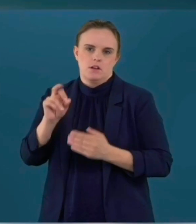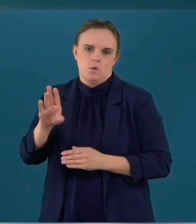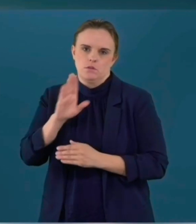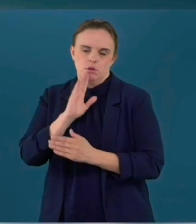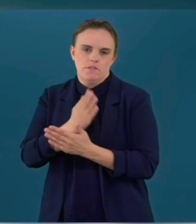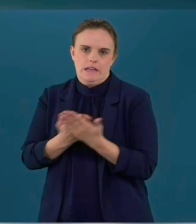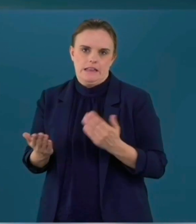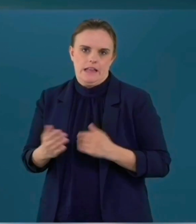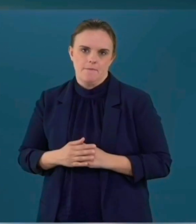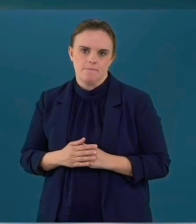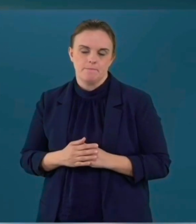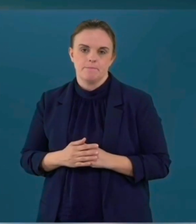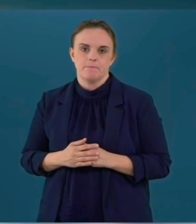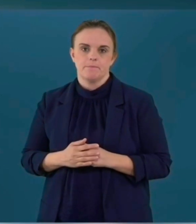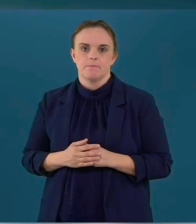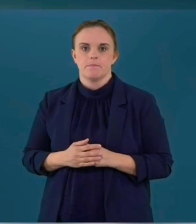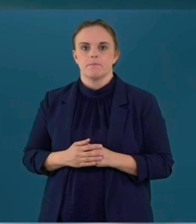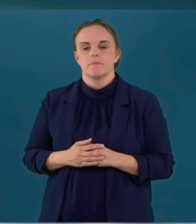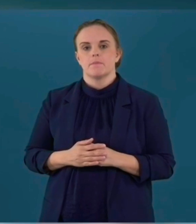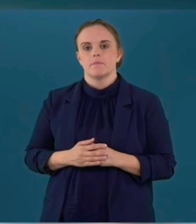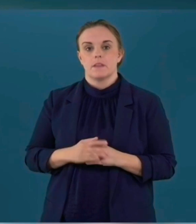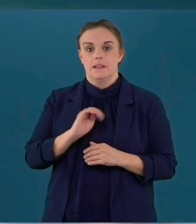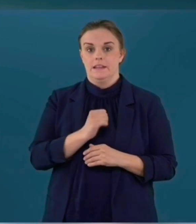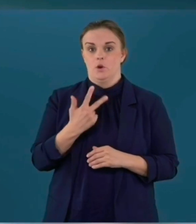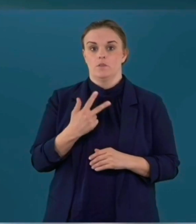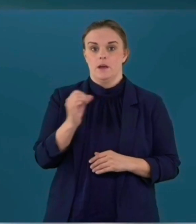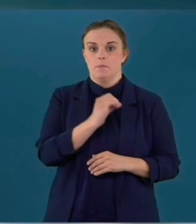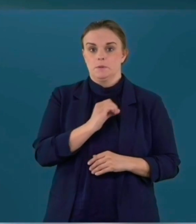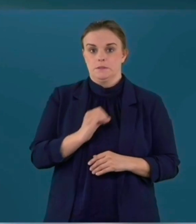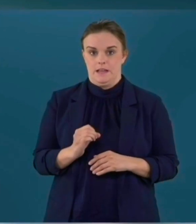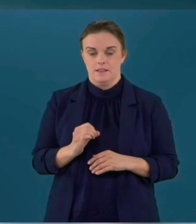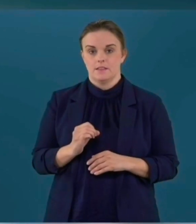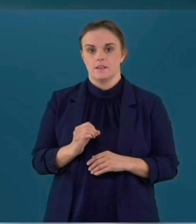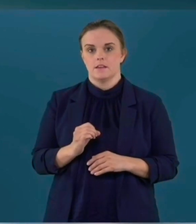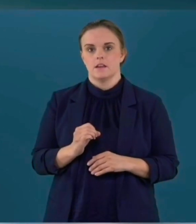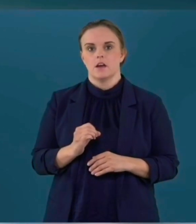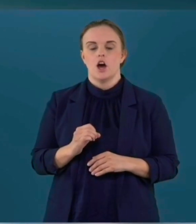the parents come anyway while in other countries you need the legal obligation